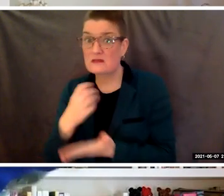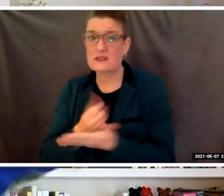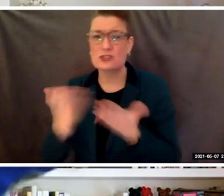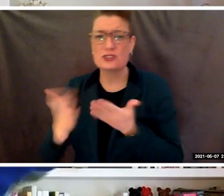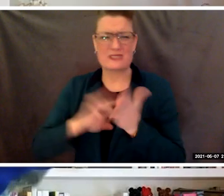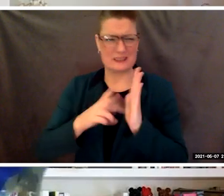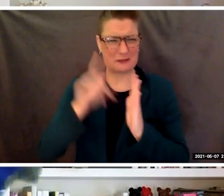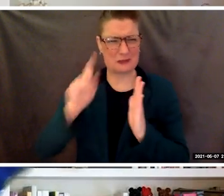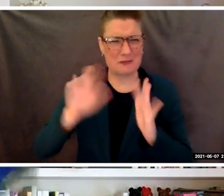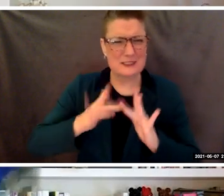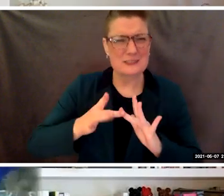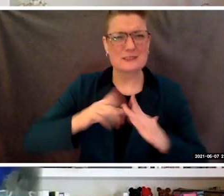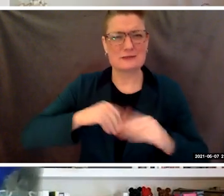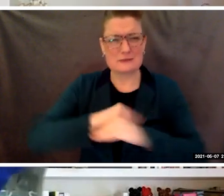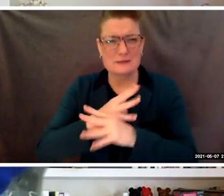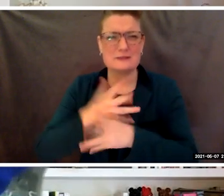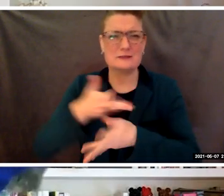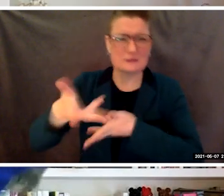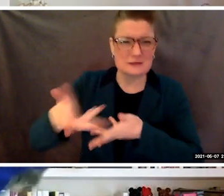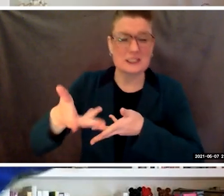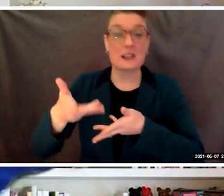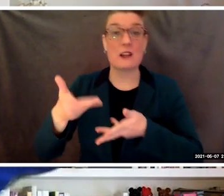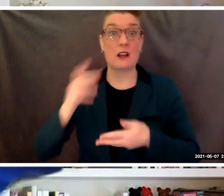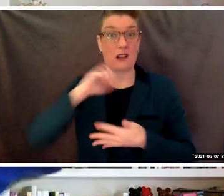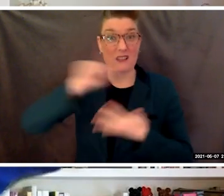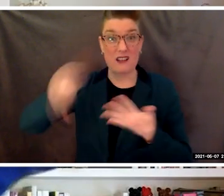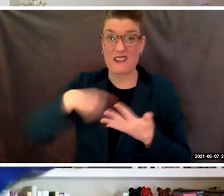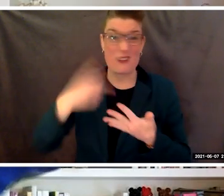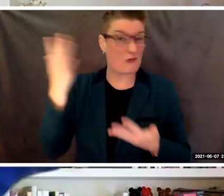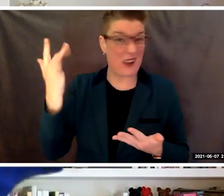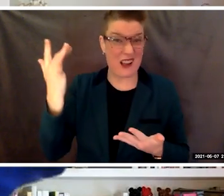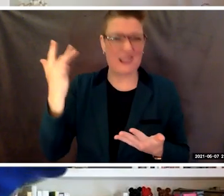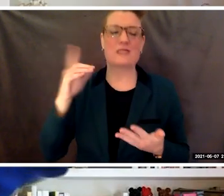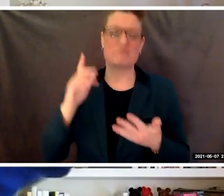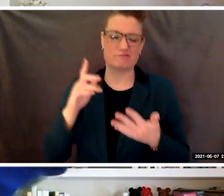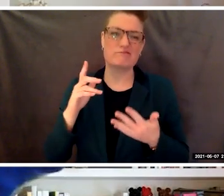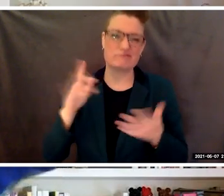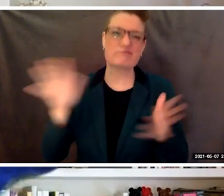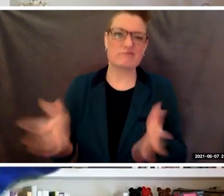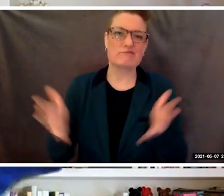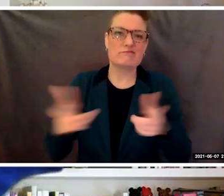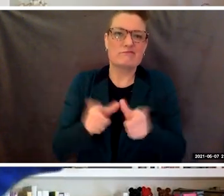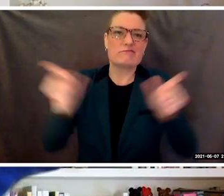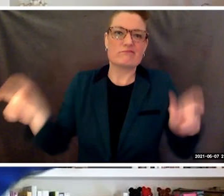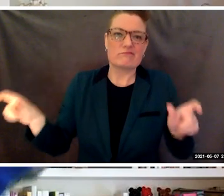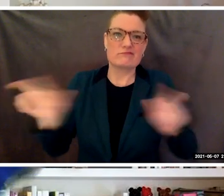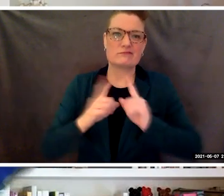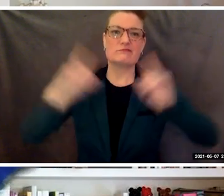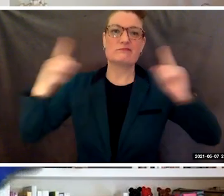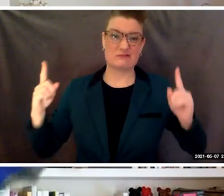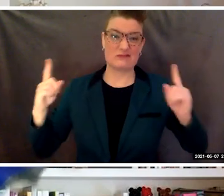all to reinforce social distancing and protect you, the faculty, our employees,